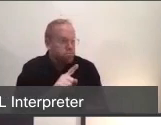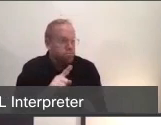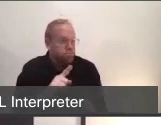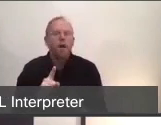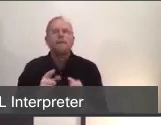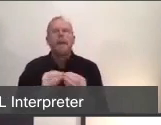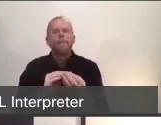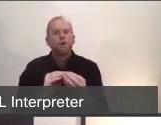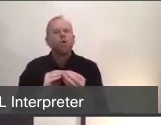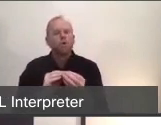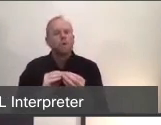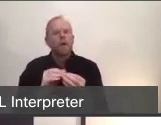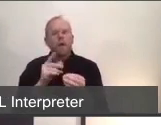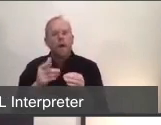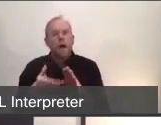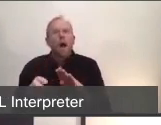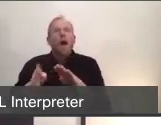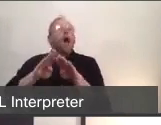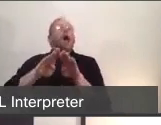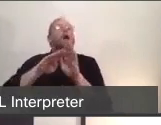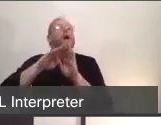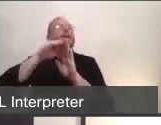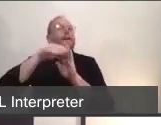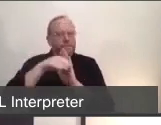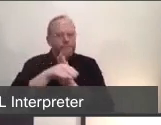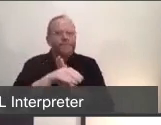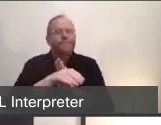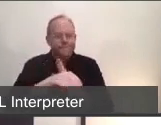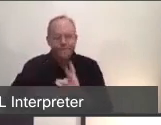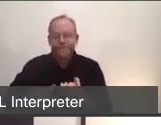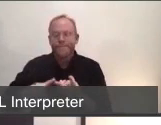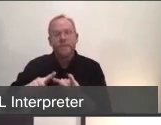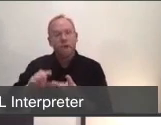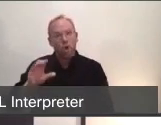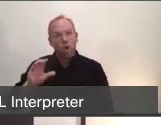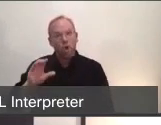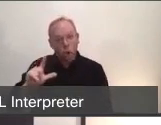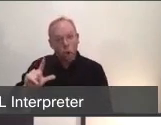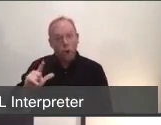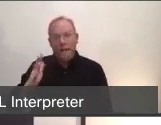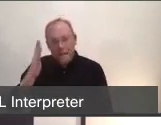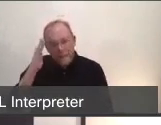and same with the critically ill people on the ventilators. And we have excellent ventilator capacity right now,